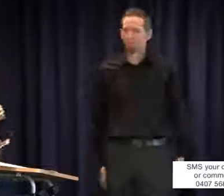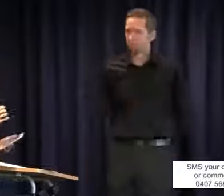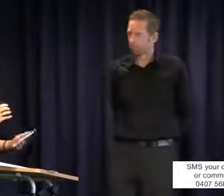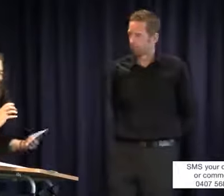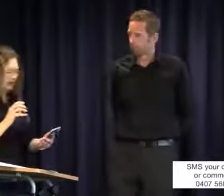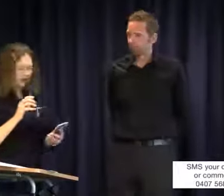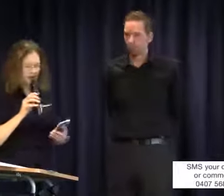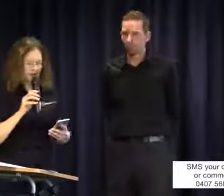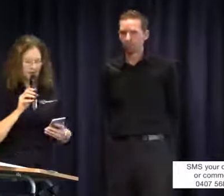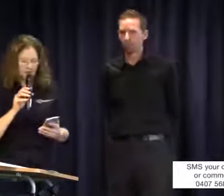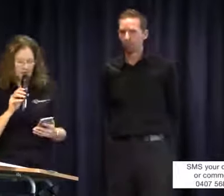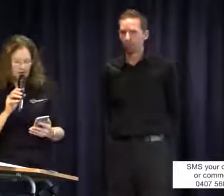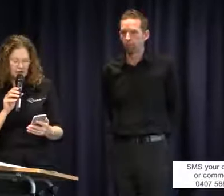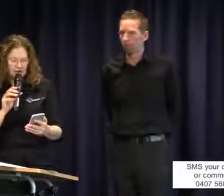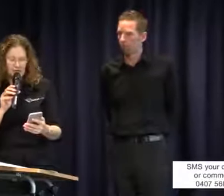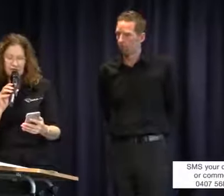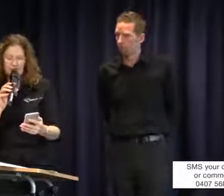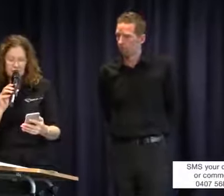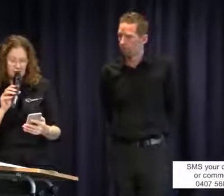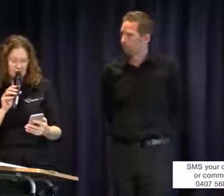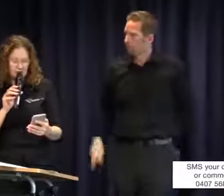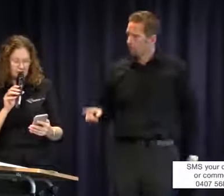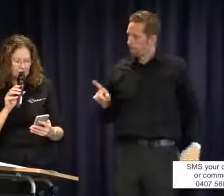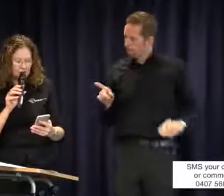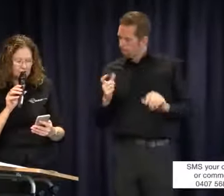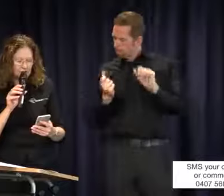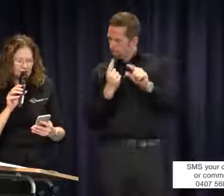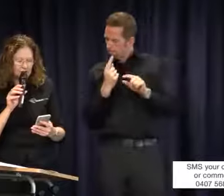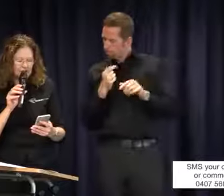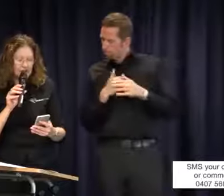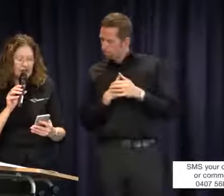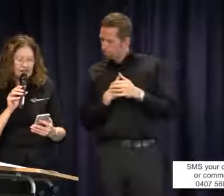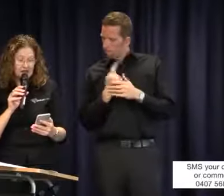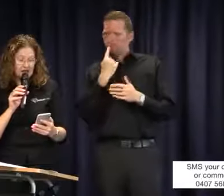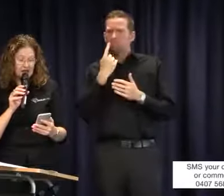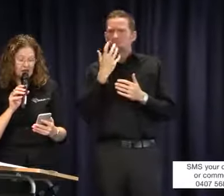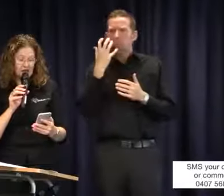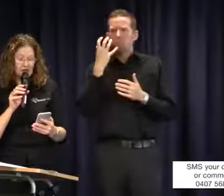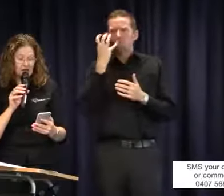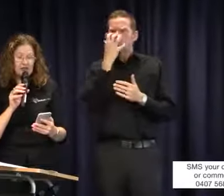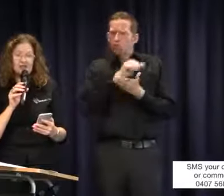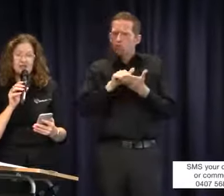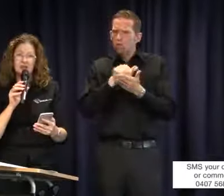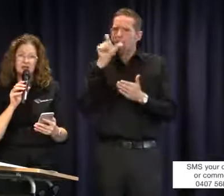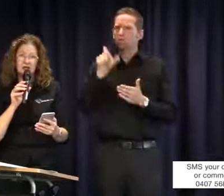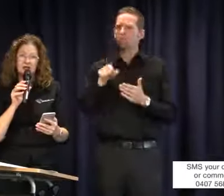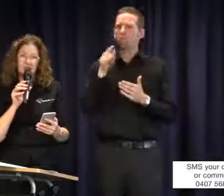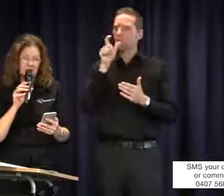I just want to apologise to the person that is having a hard time accessing this live